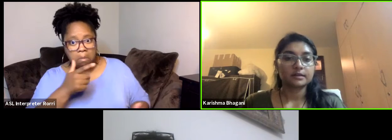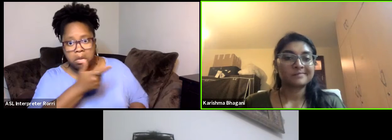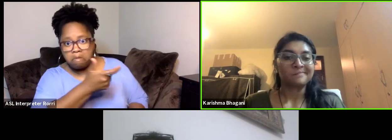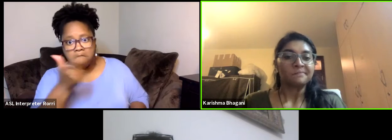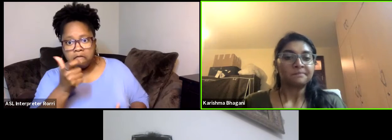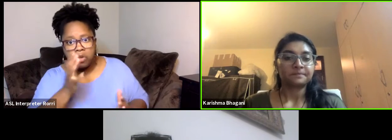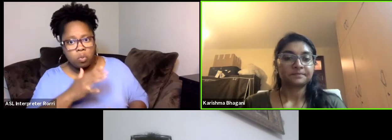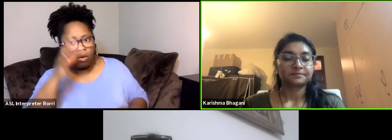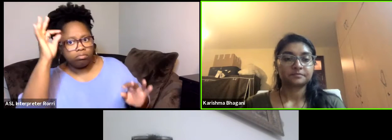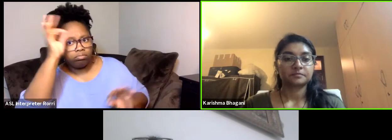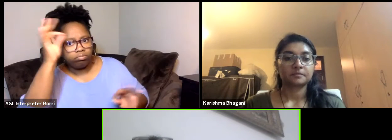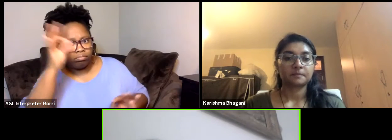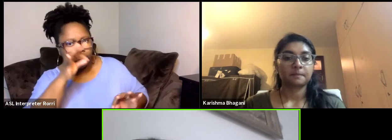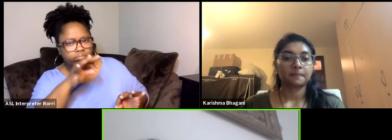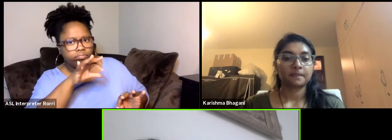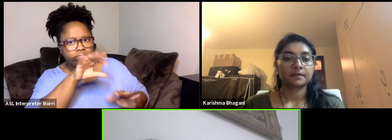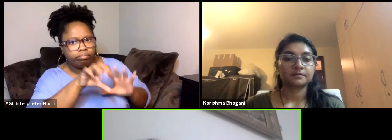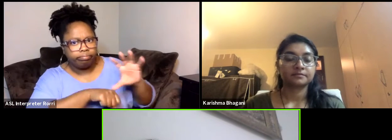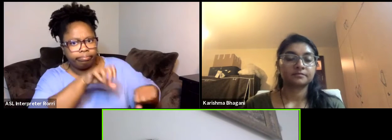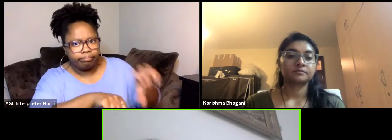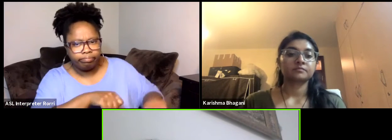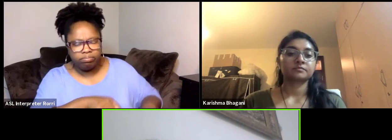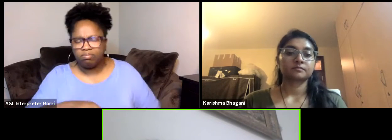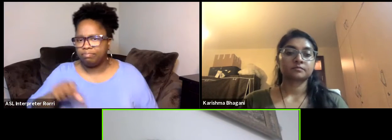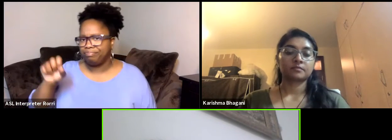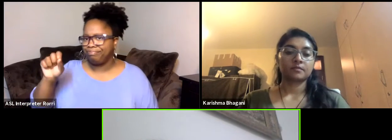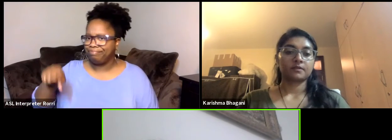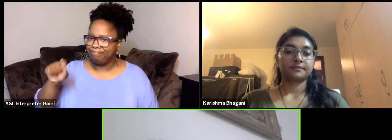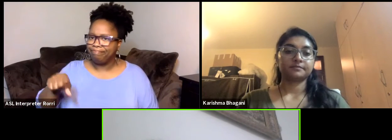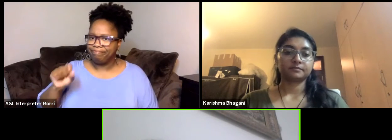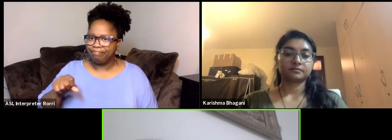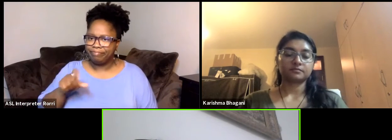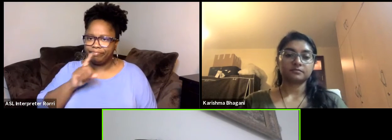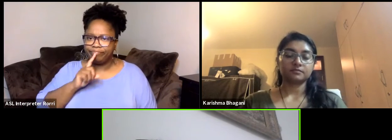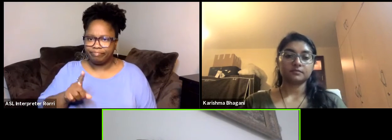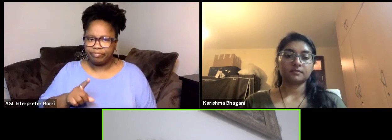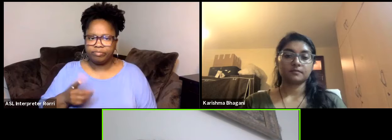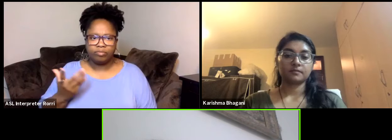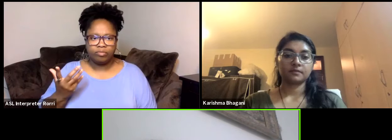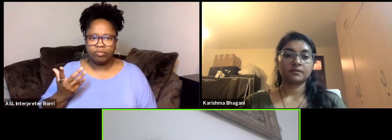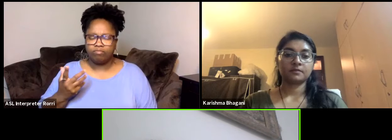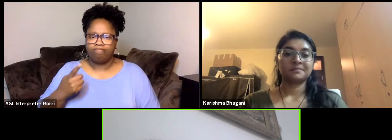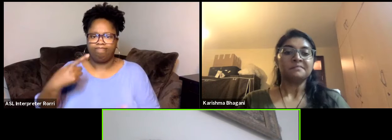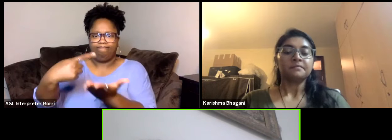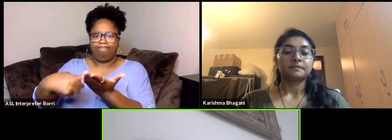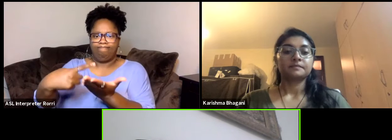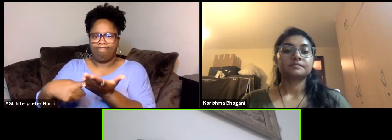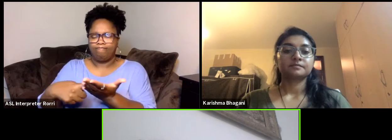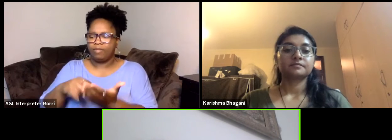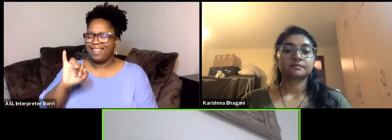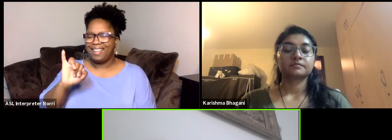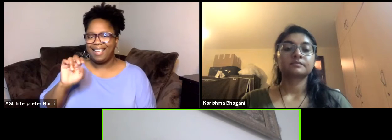Yeah, black in the discourse it's really talking about like invading or like it's not invading